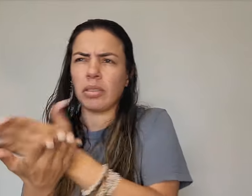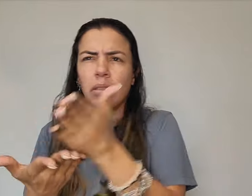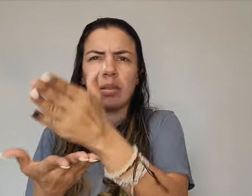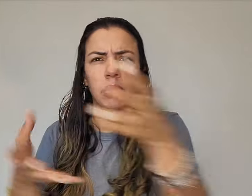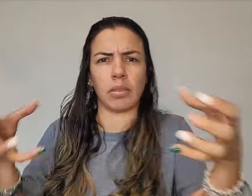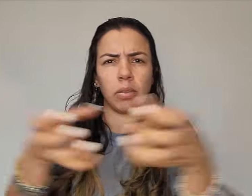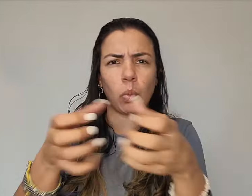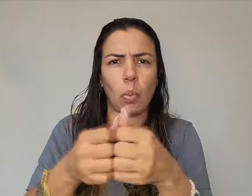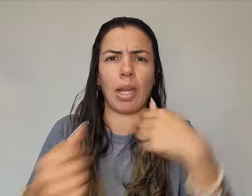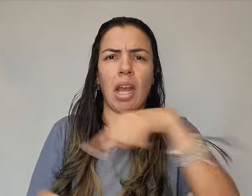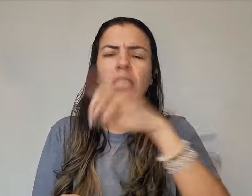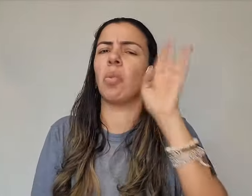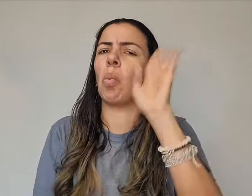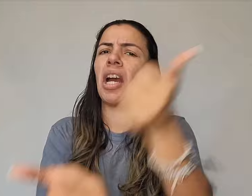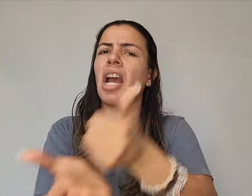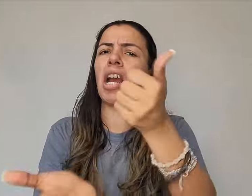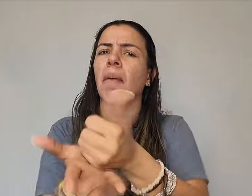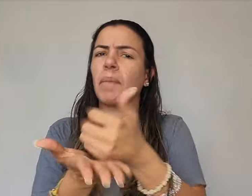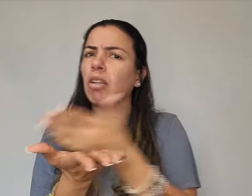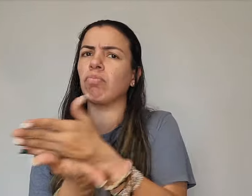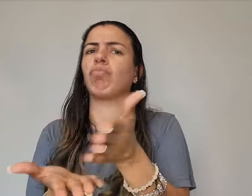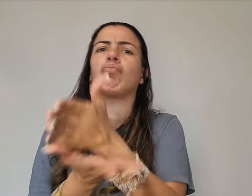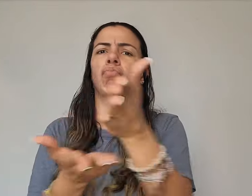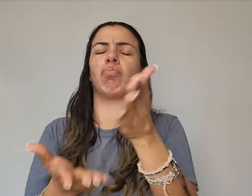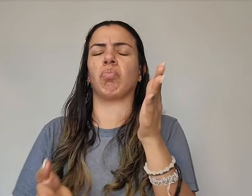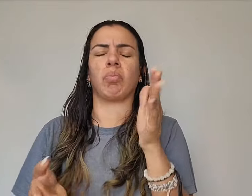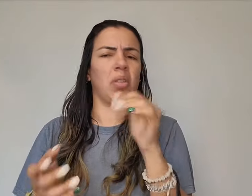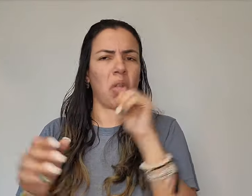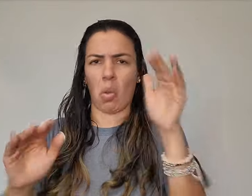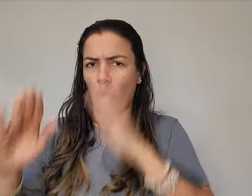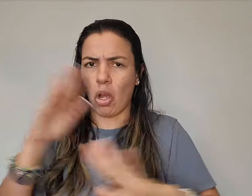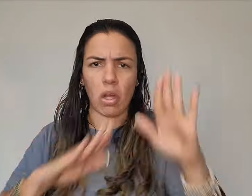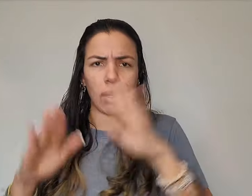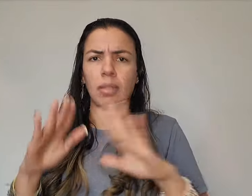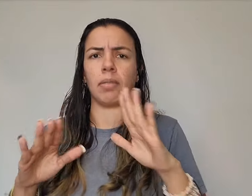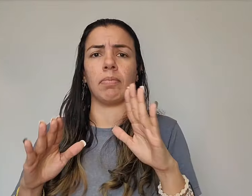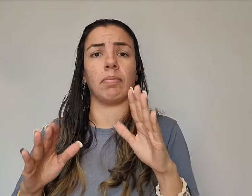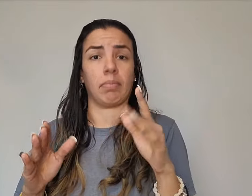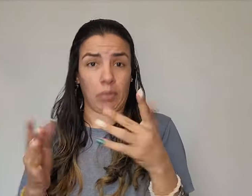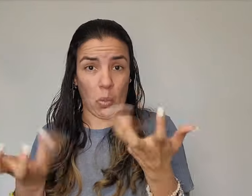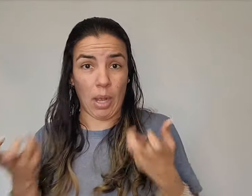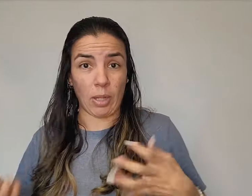or by plane don't worry about what to do once you get there we're going to figure out a way for you